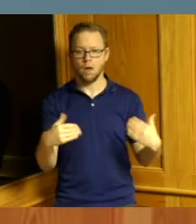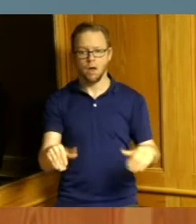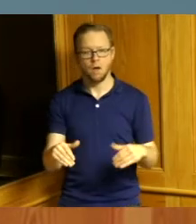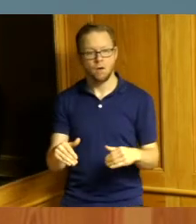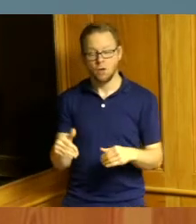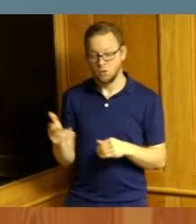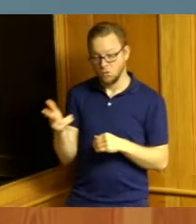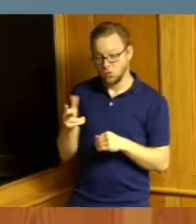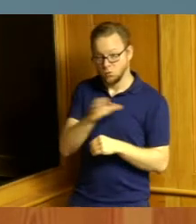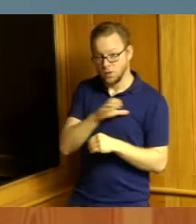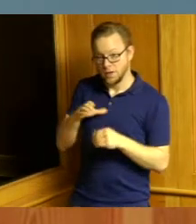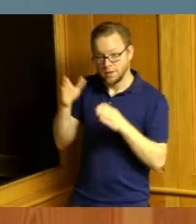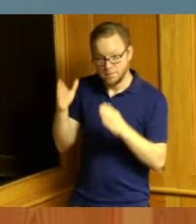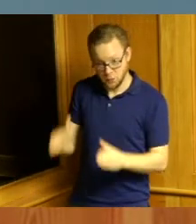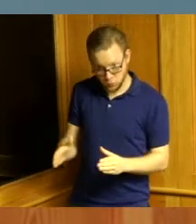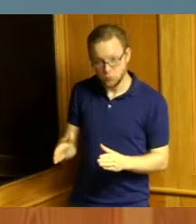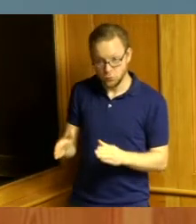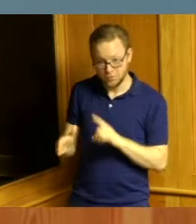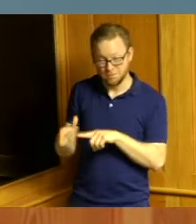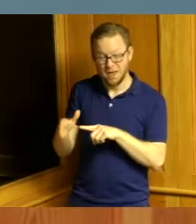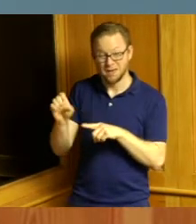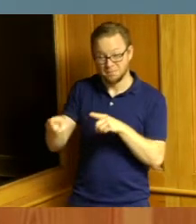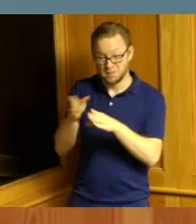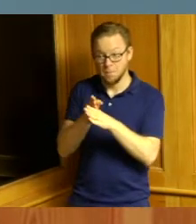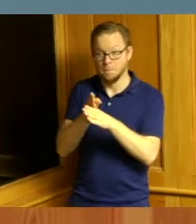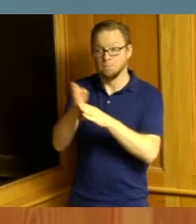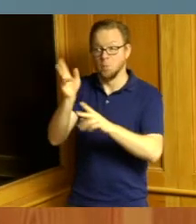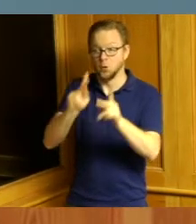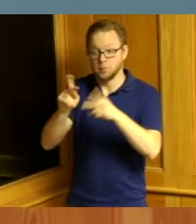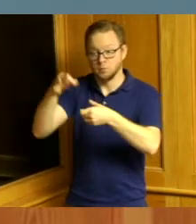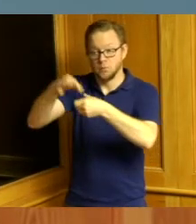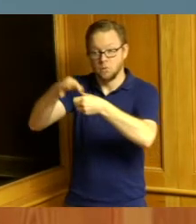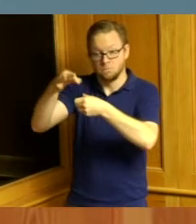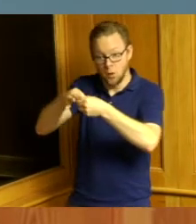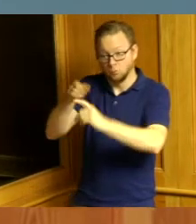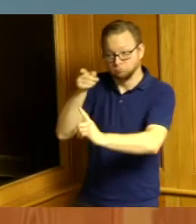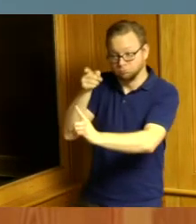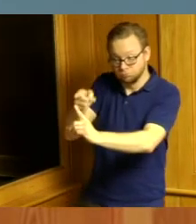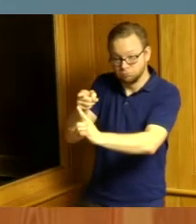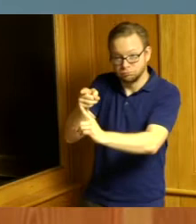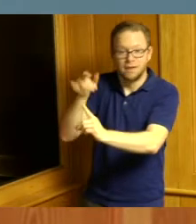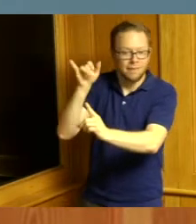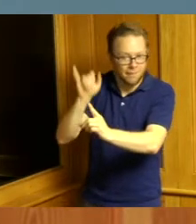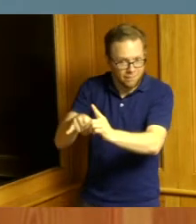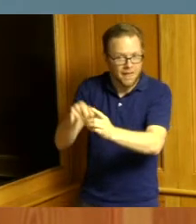a majority vote to get things done and that's one thing I want to communicate to our residents